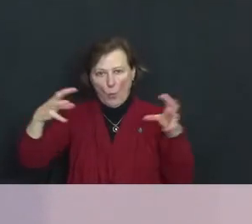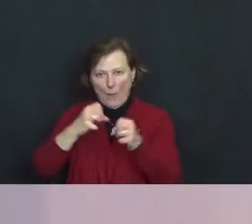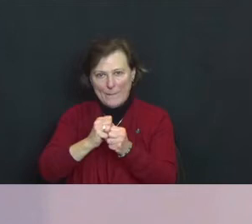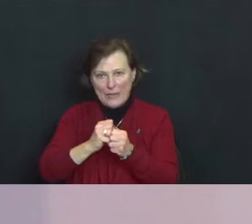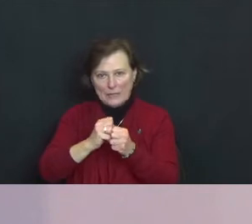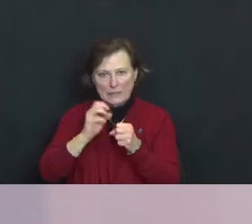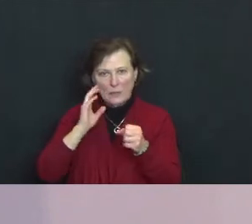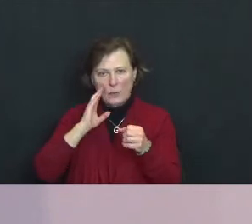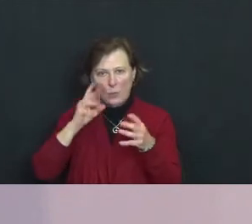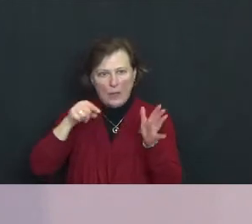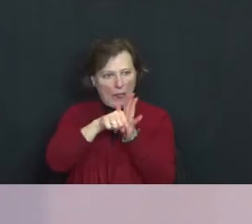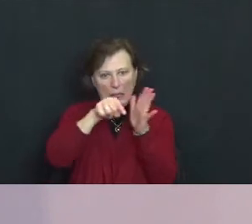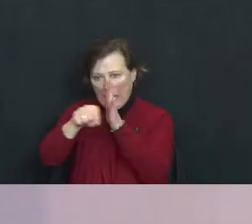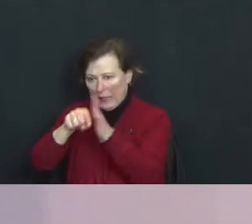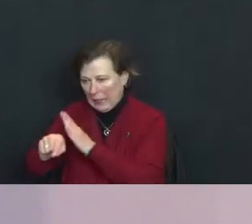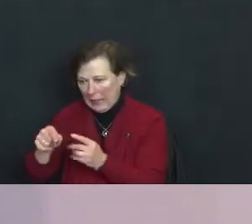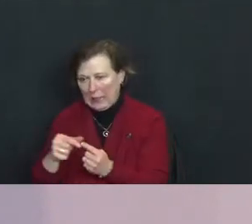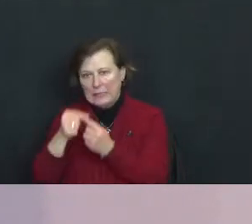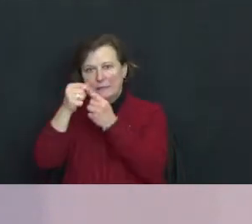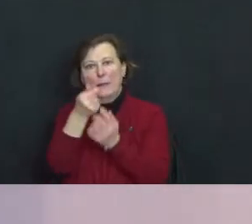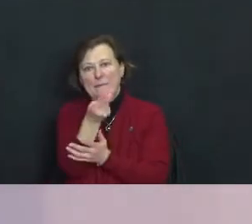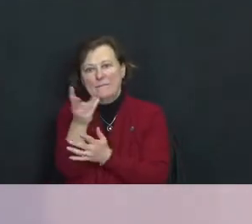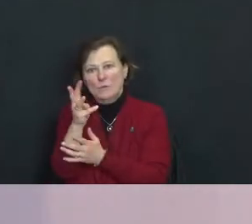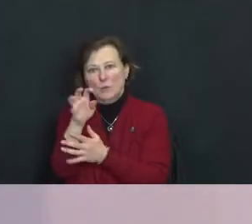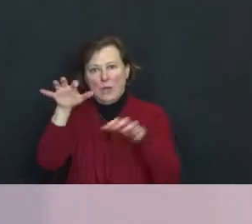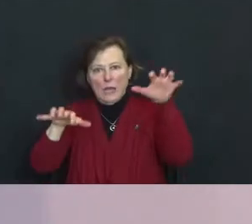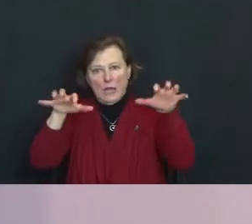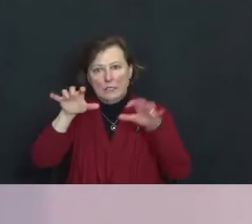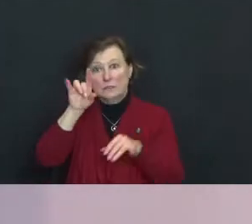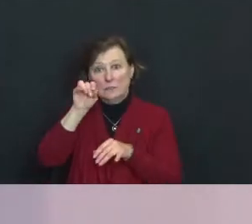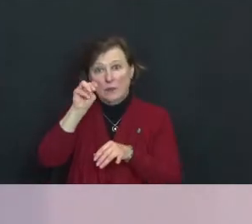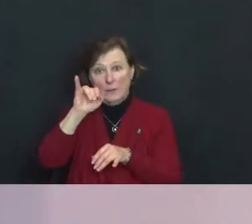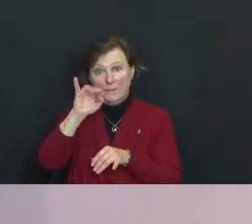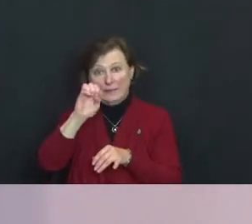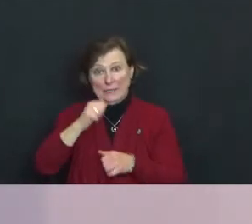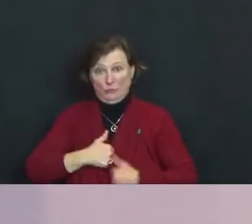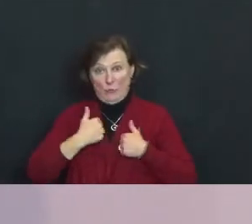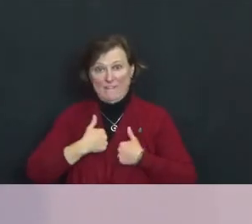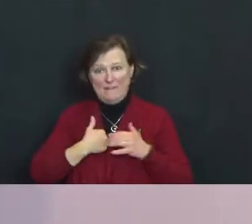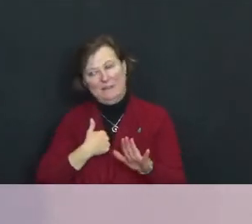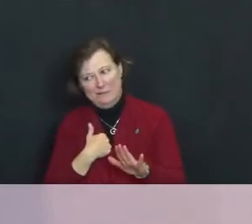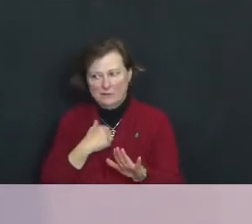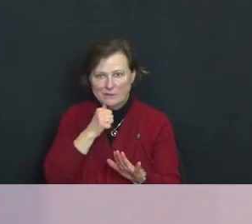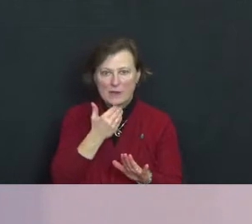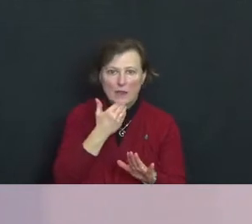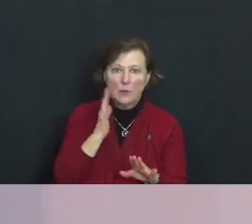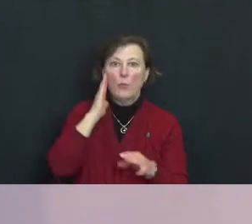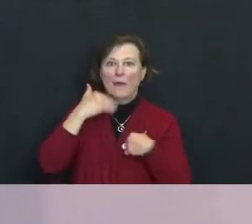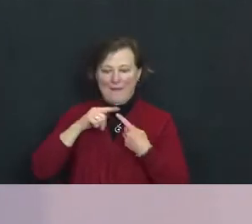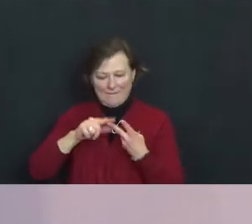for a few zombie survivors. That's not good. It's also going to be a famine.